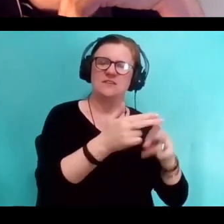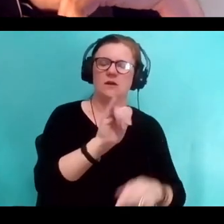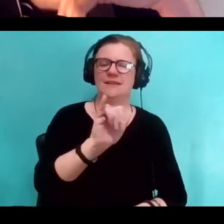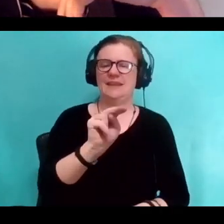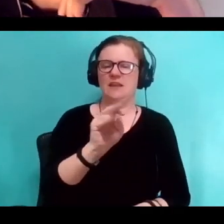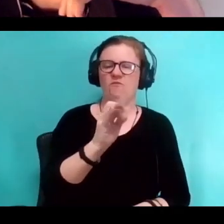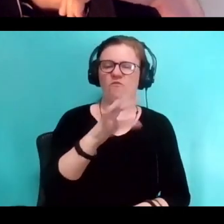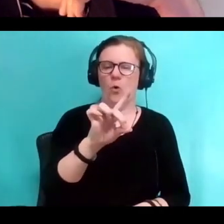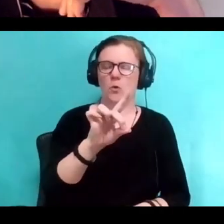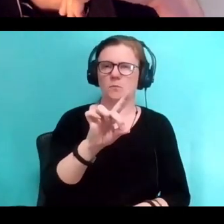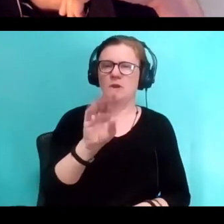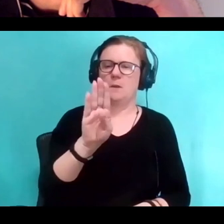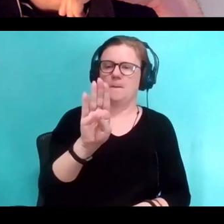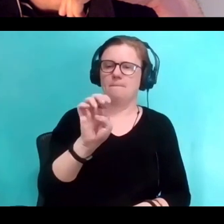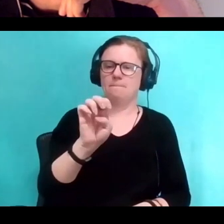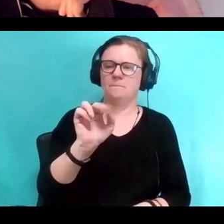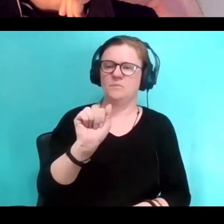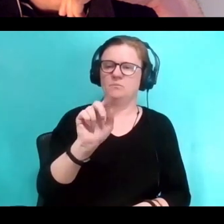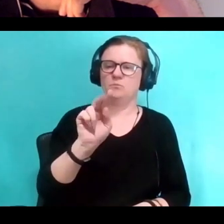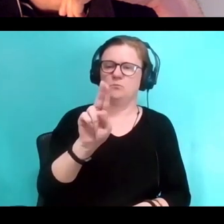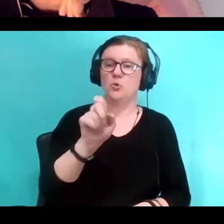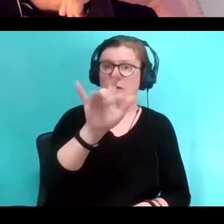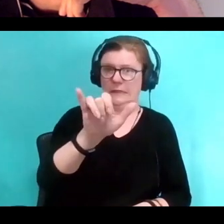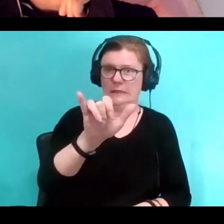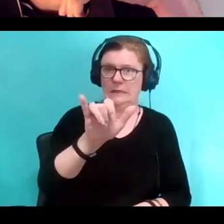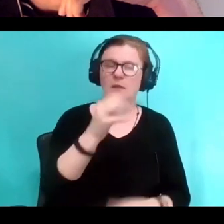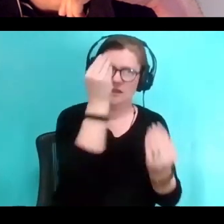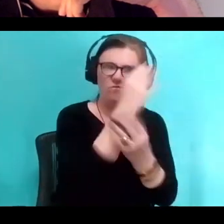And I think that that's one of the most astonishing things